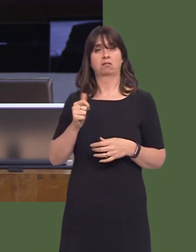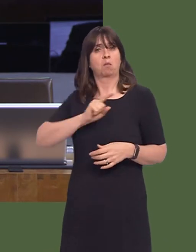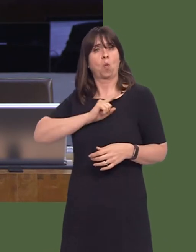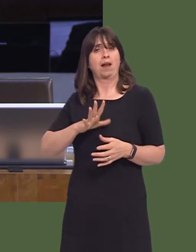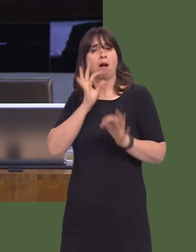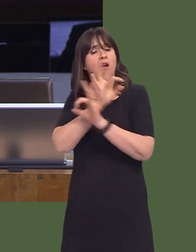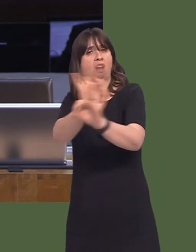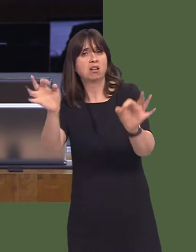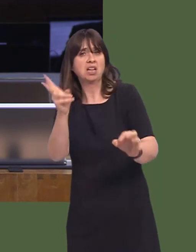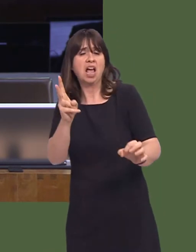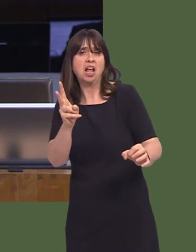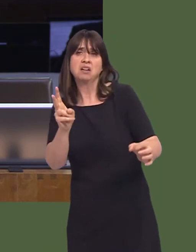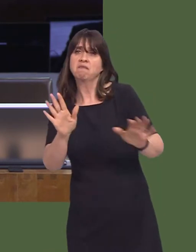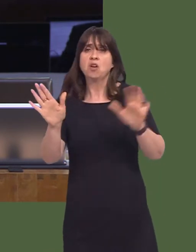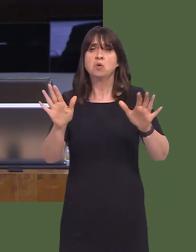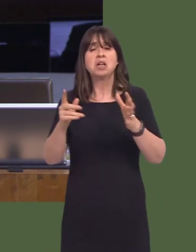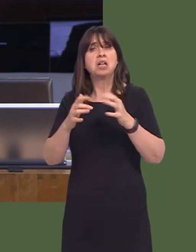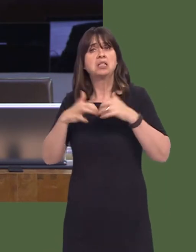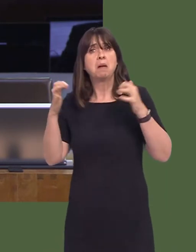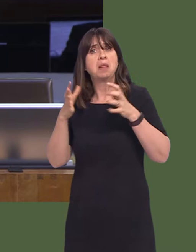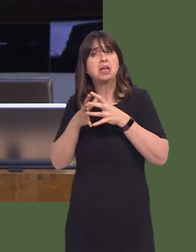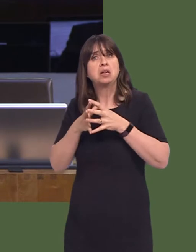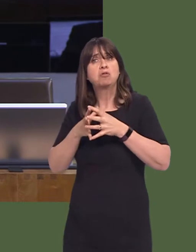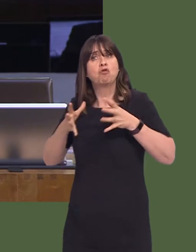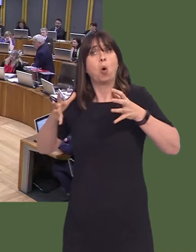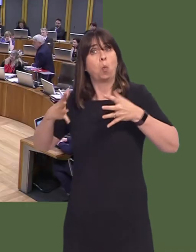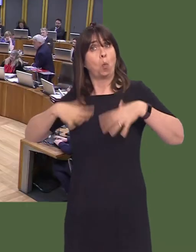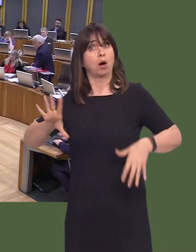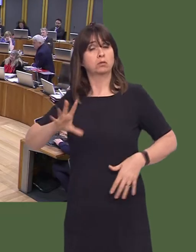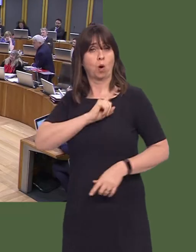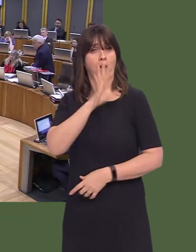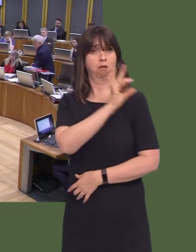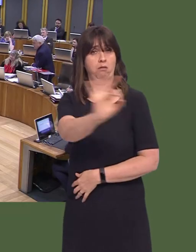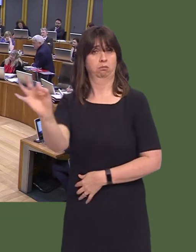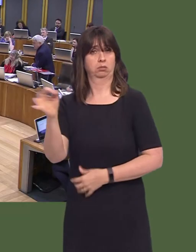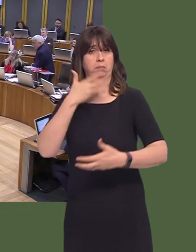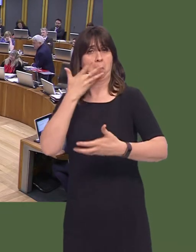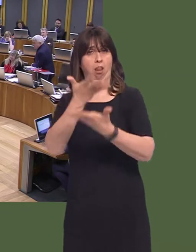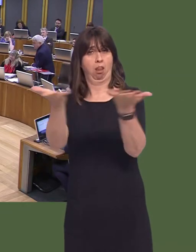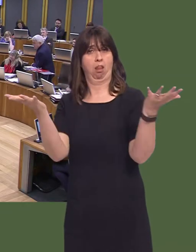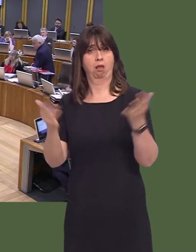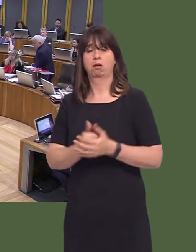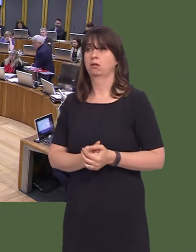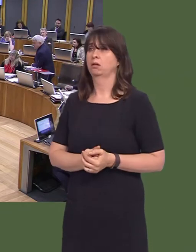on whether to expand the size of the Assembly on this occasion? Carwyn Jones AM: Well, the Member is talking about fundamental constitutional changes.